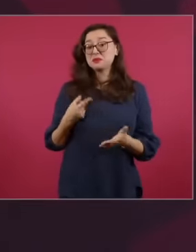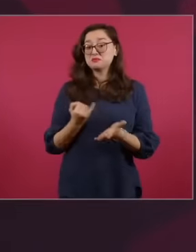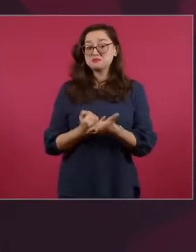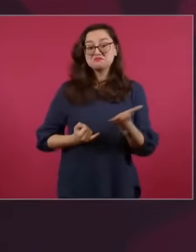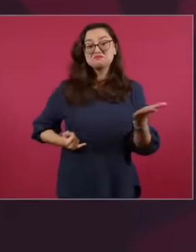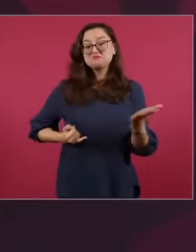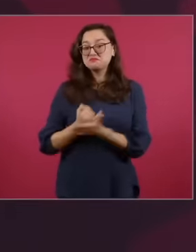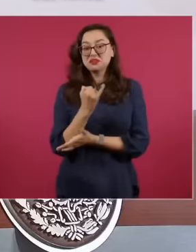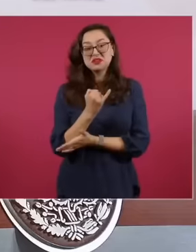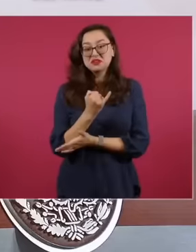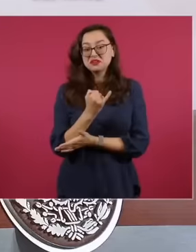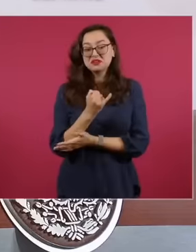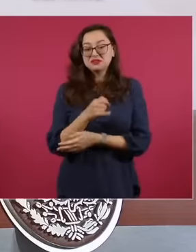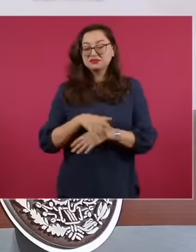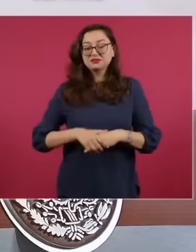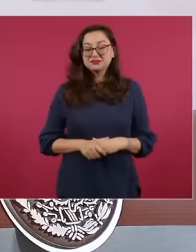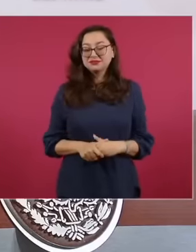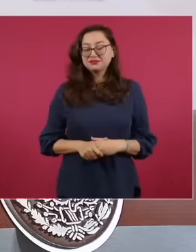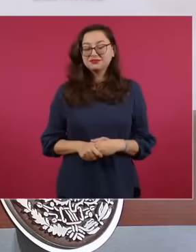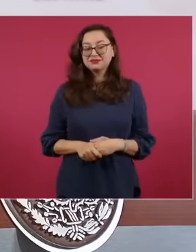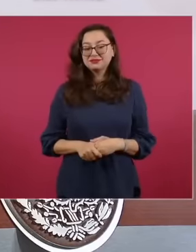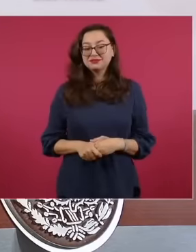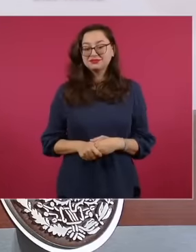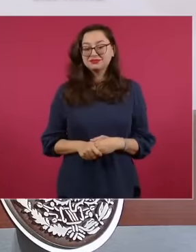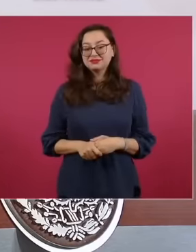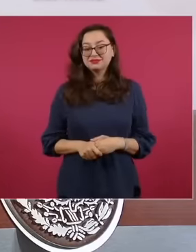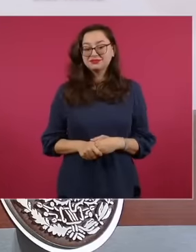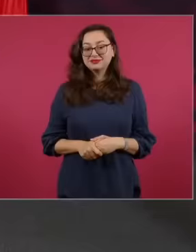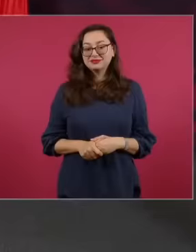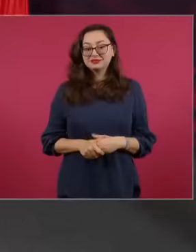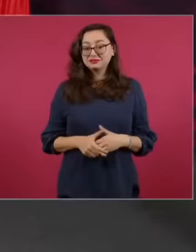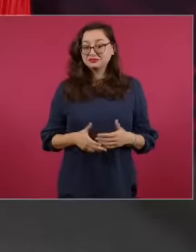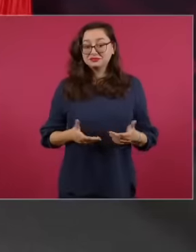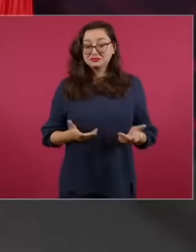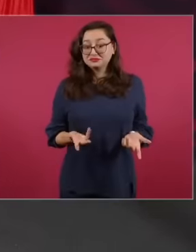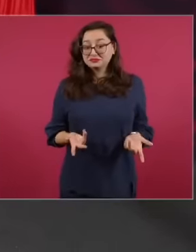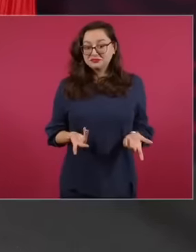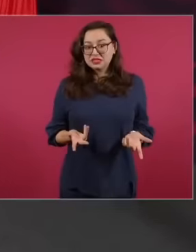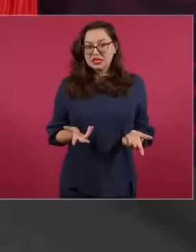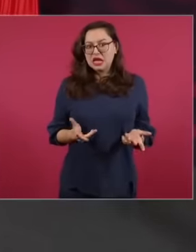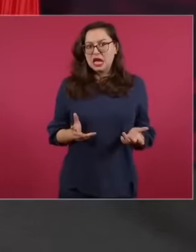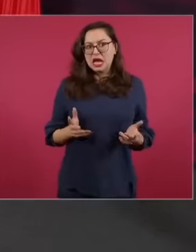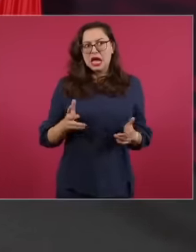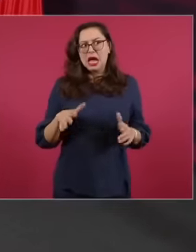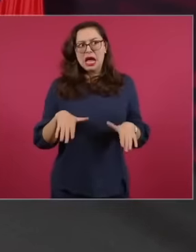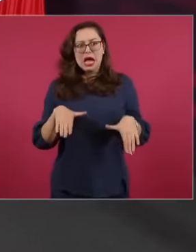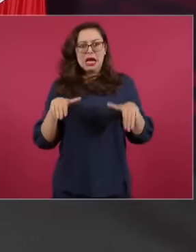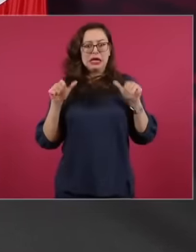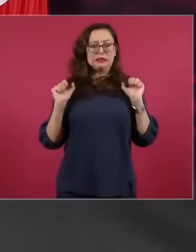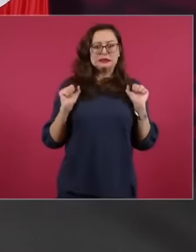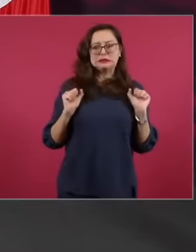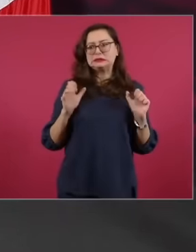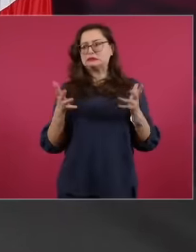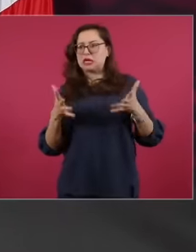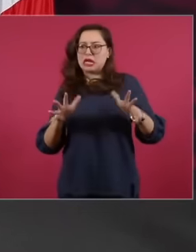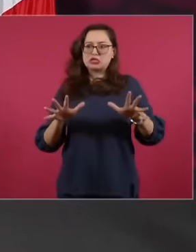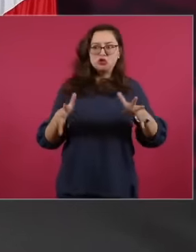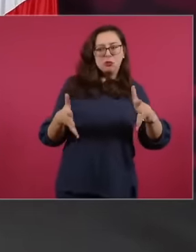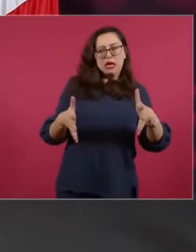are not times for moderation, they are times for